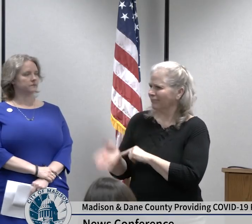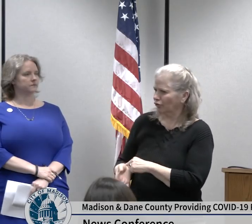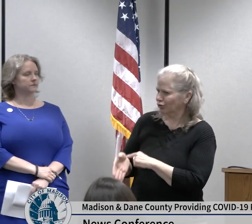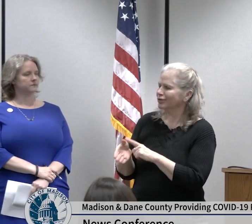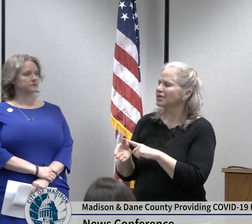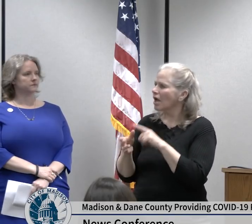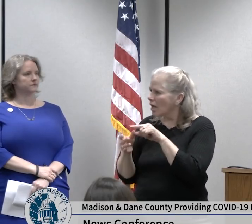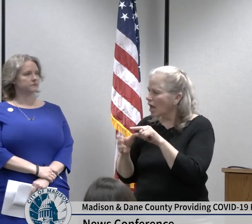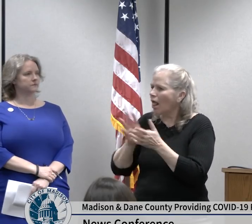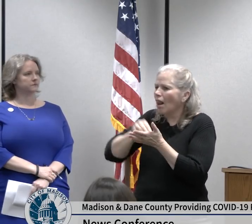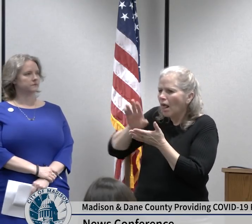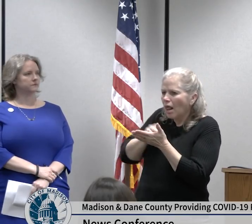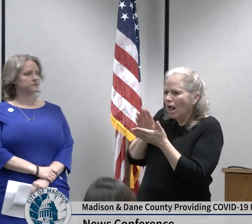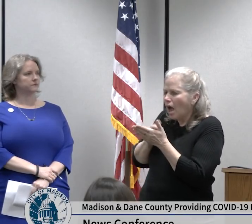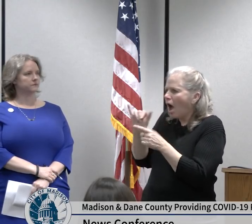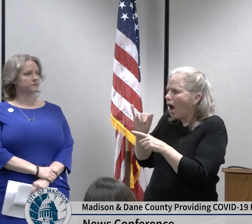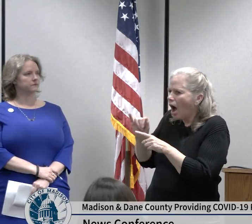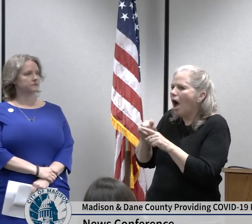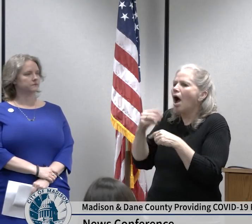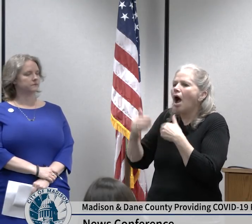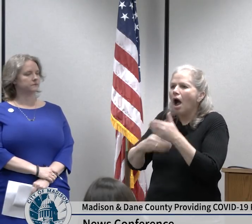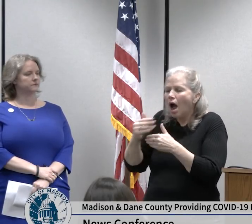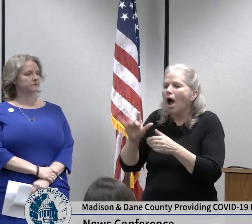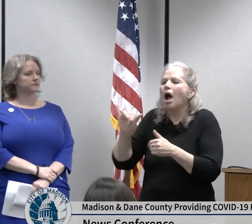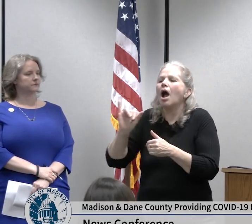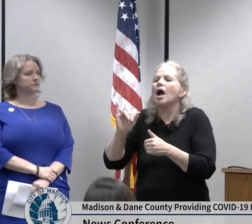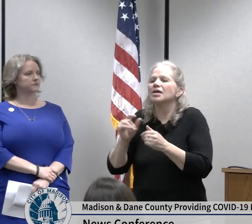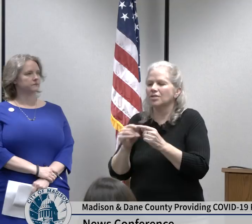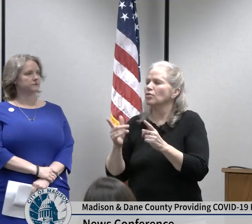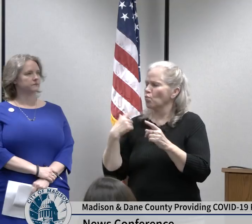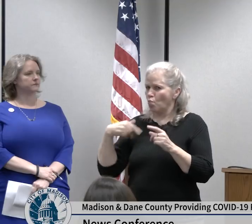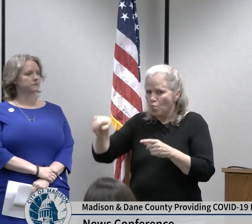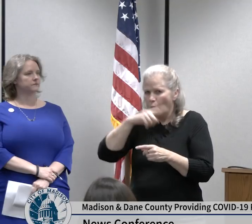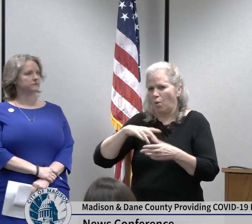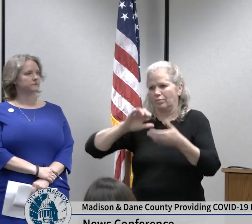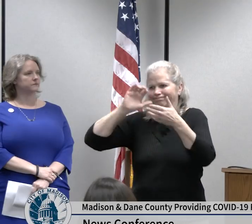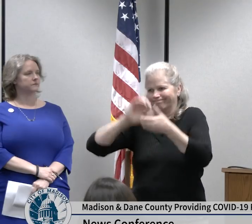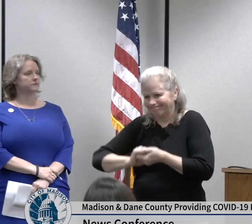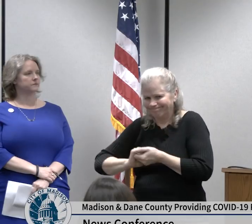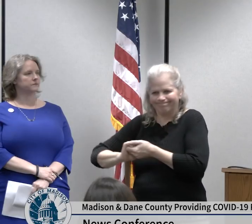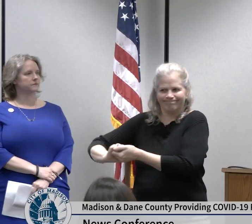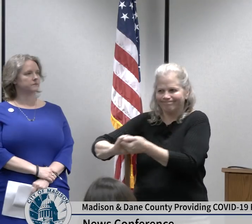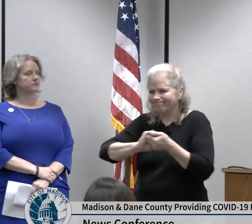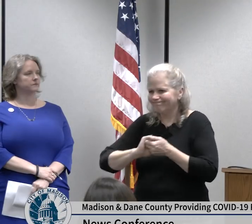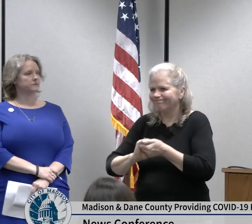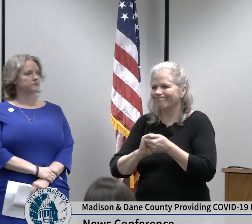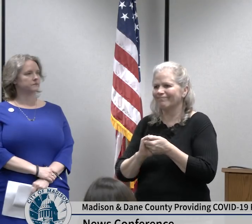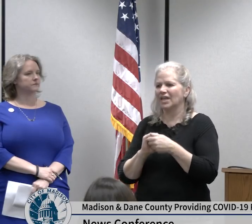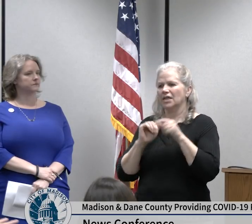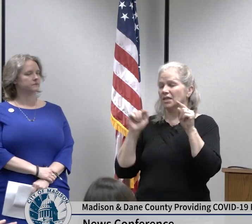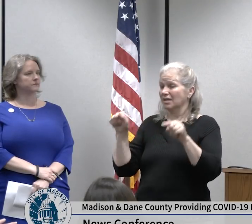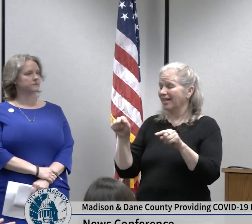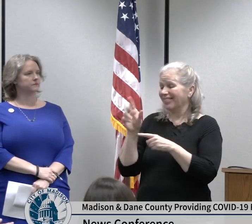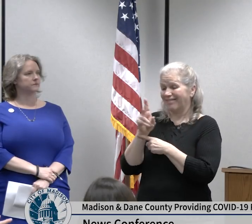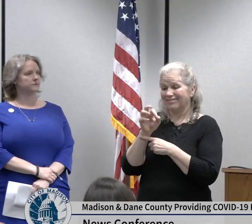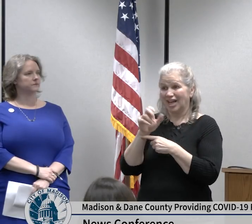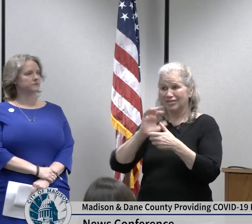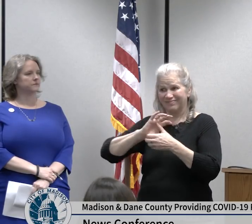end we will get through it and we will get through it together because should this virus spread in our community our approach will be not every person for